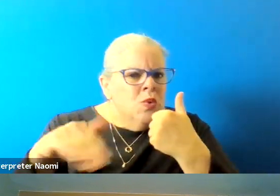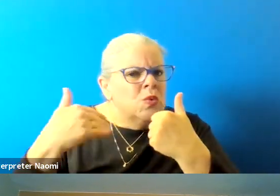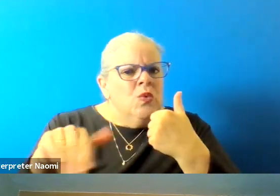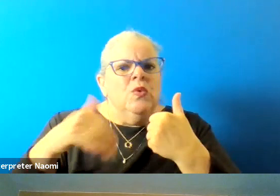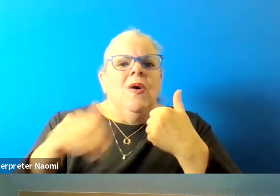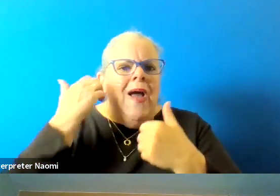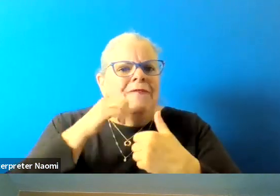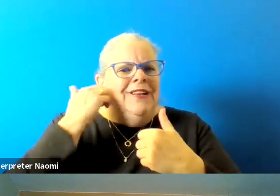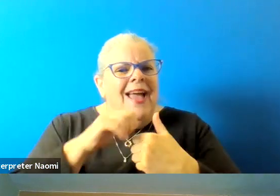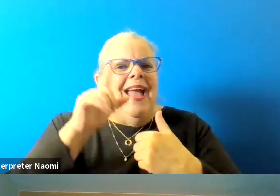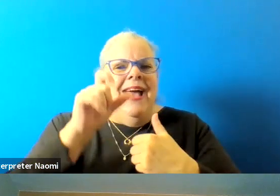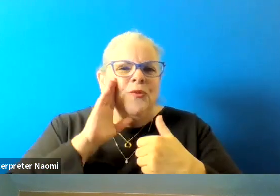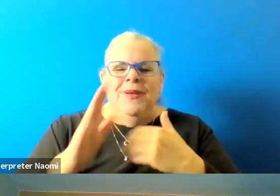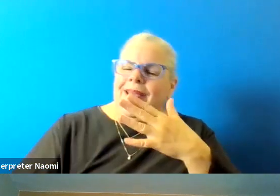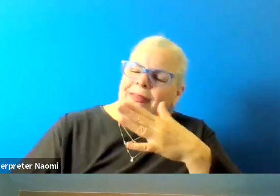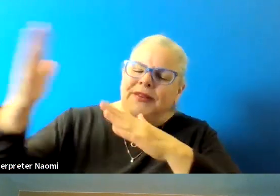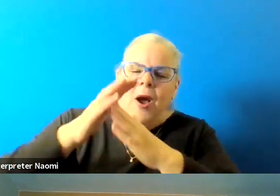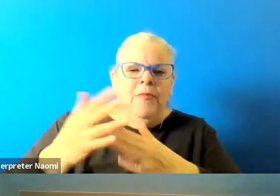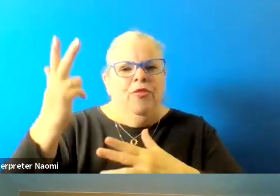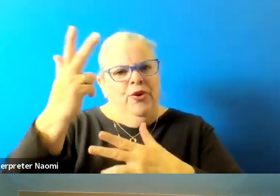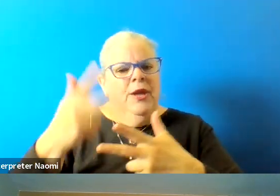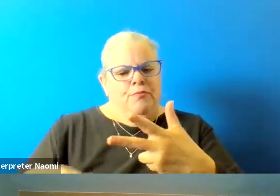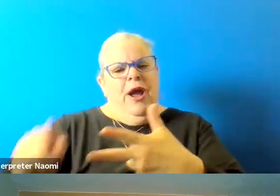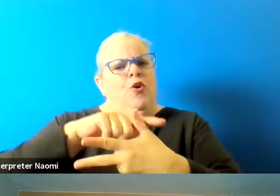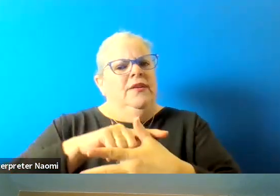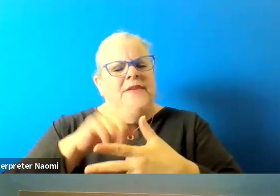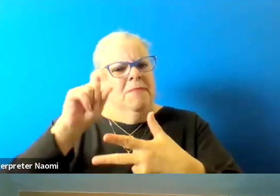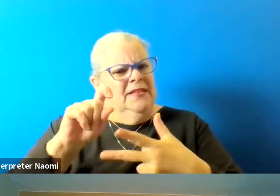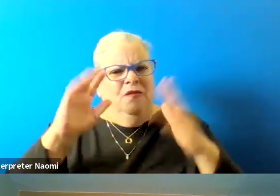it has to be in that top three priority. We have to work at it.